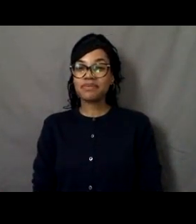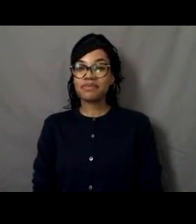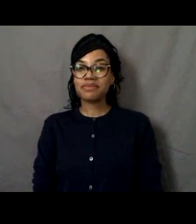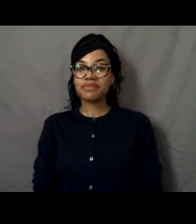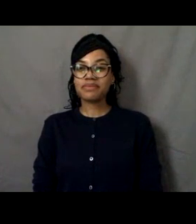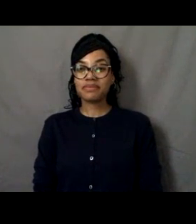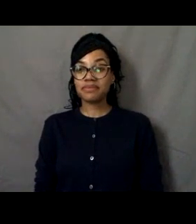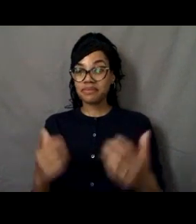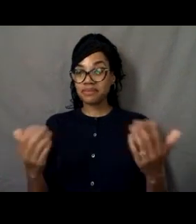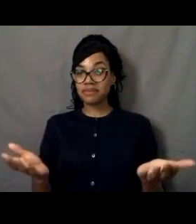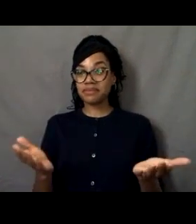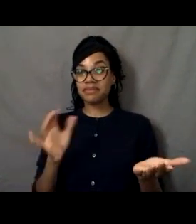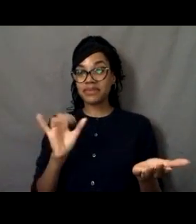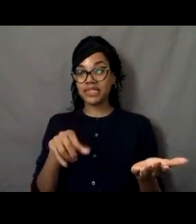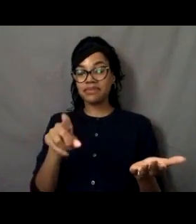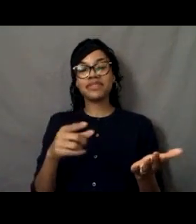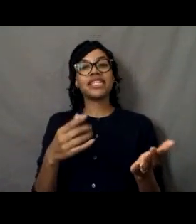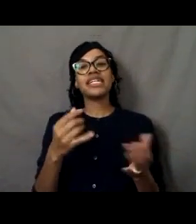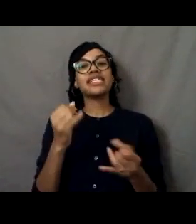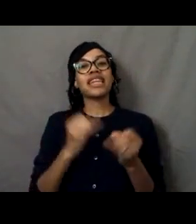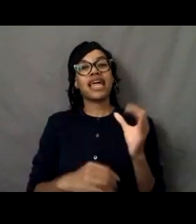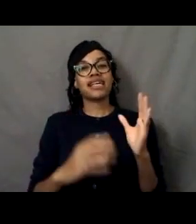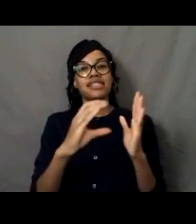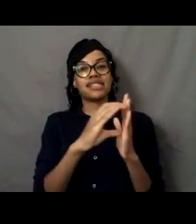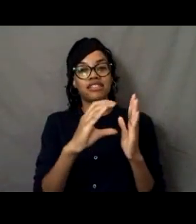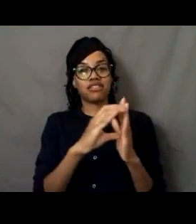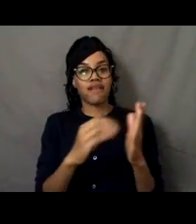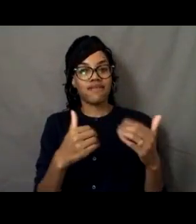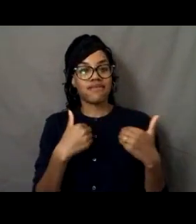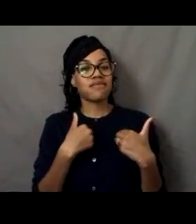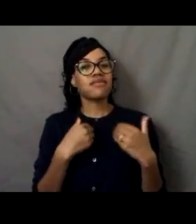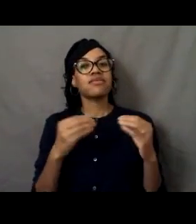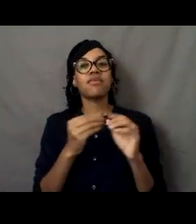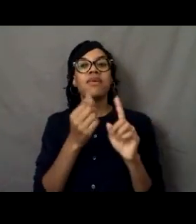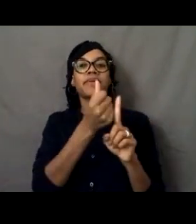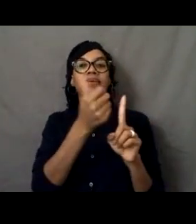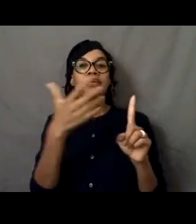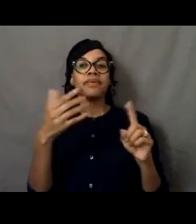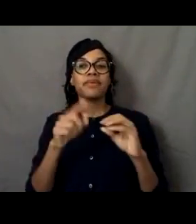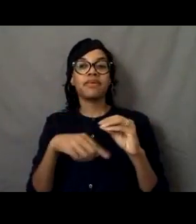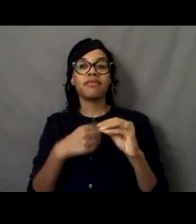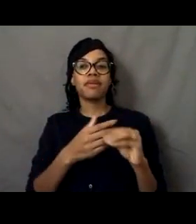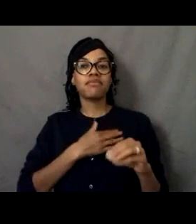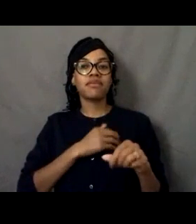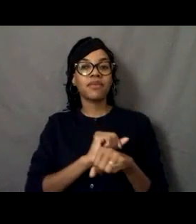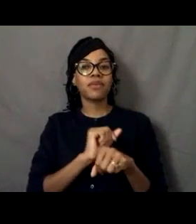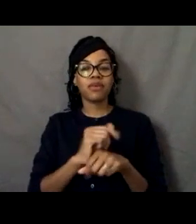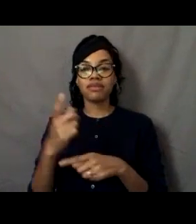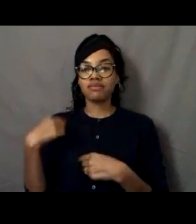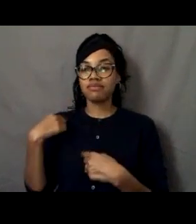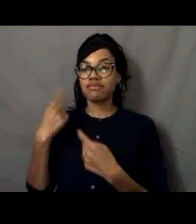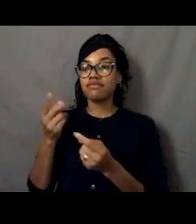So yeah, this last section just highlights some of the work that I've been able to participate in in Alaska.